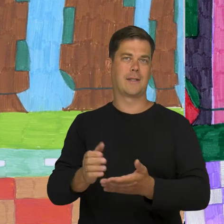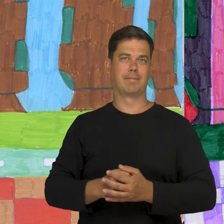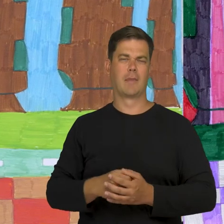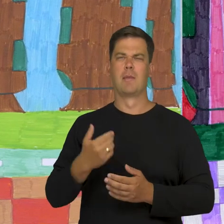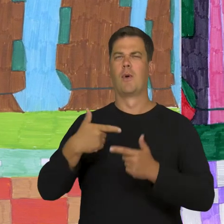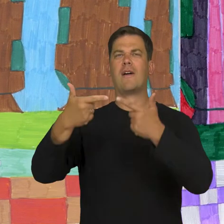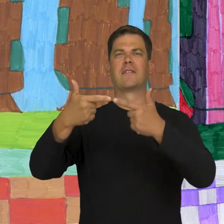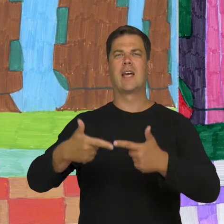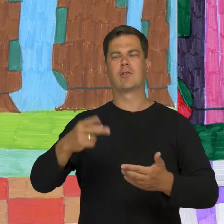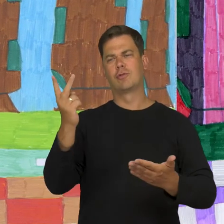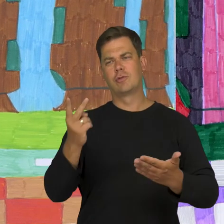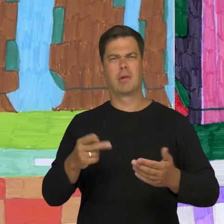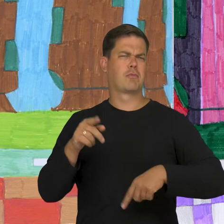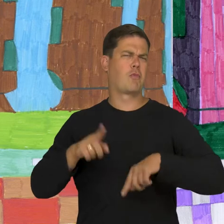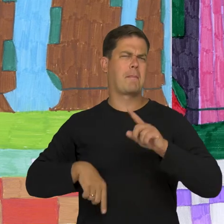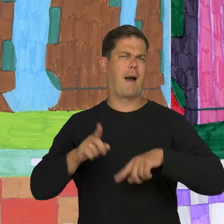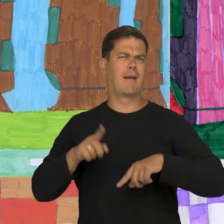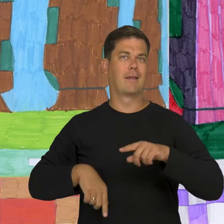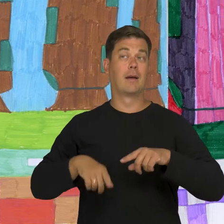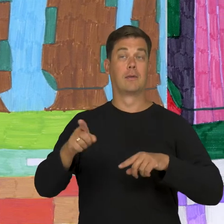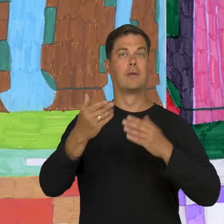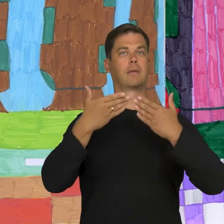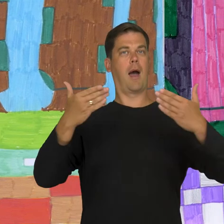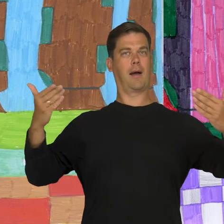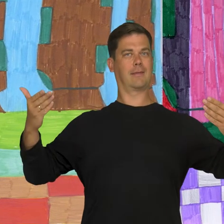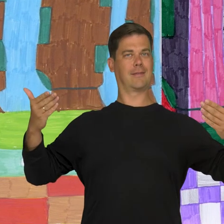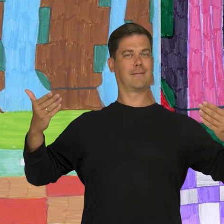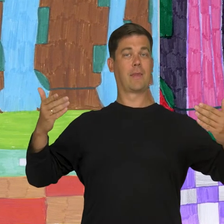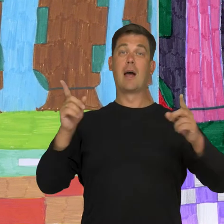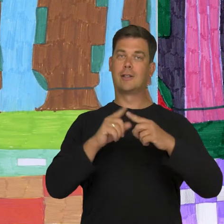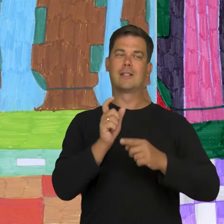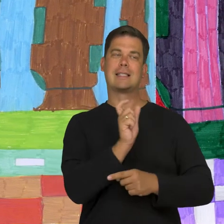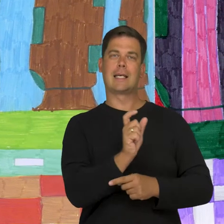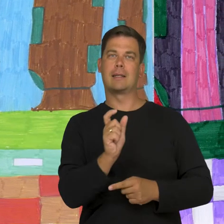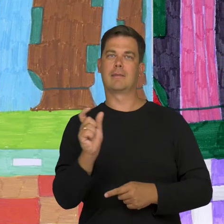We read poems in the evening in a normal, that is theatrically divided into syllables.